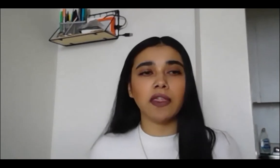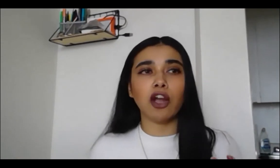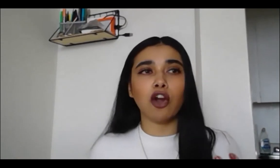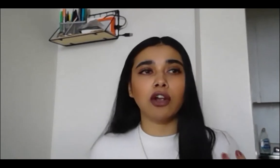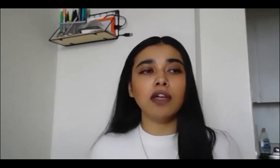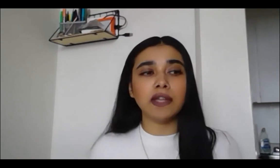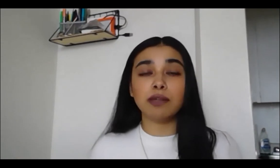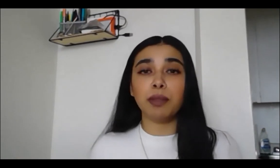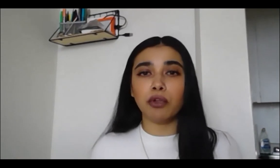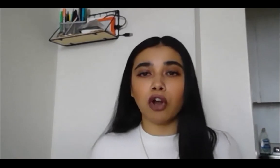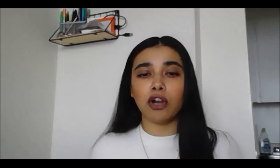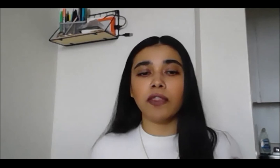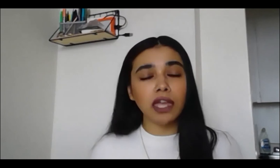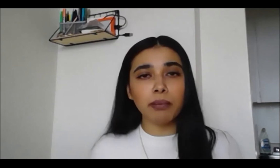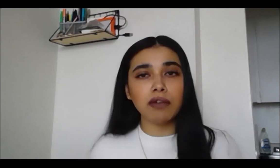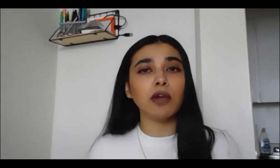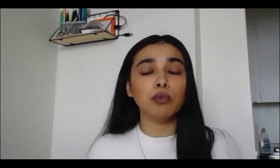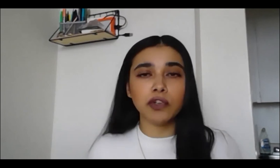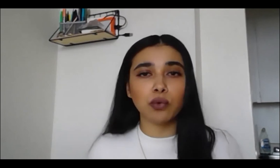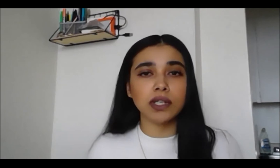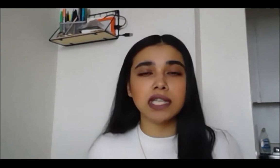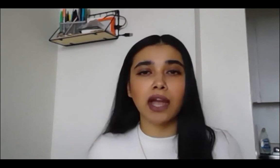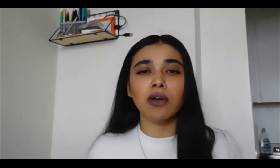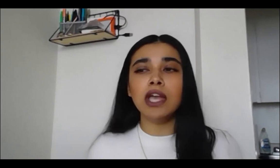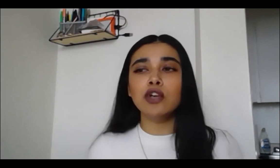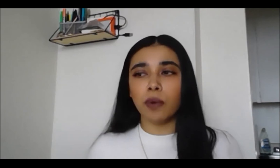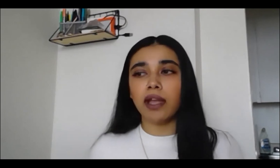think are things that people are thinking about now and moving towards now, so I am